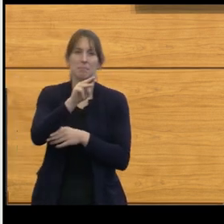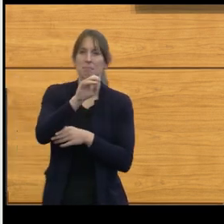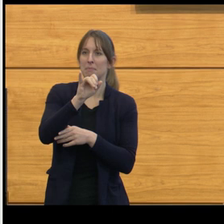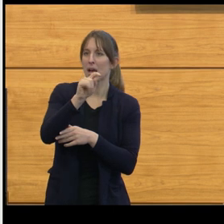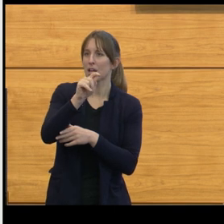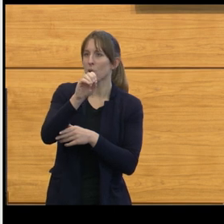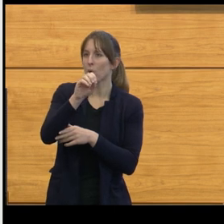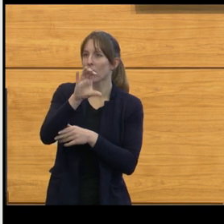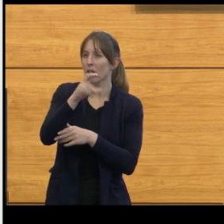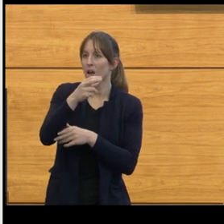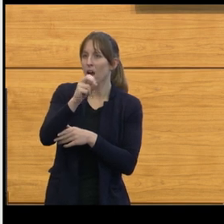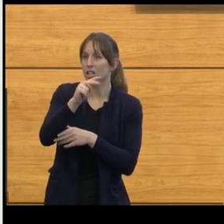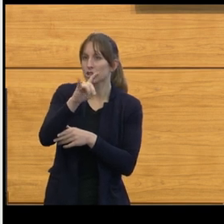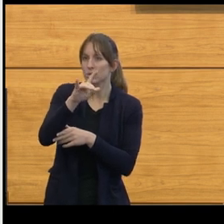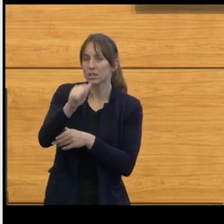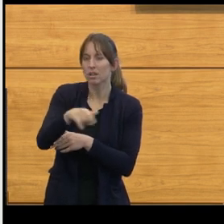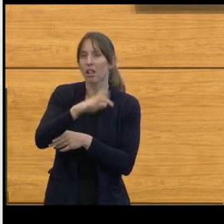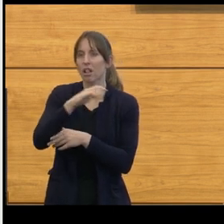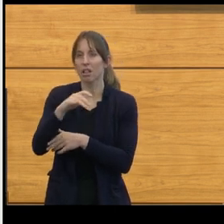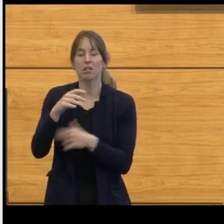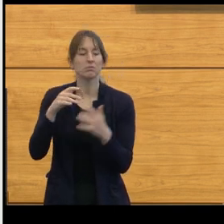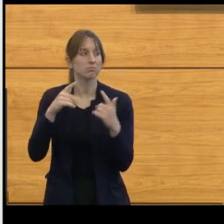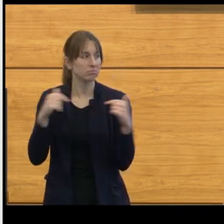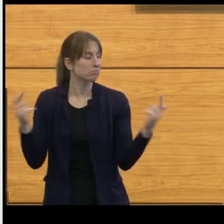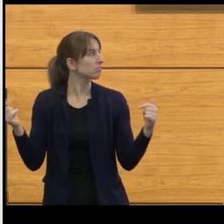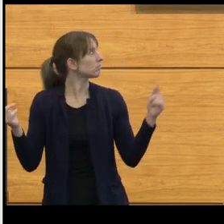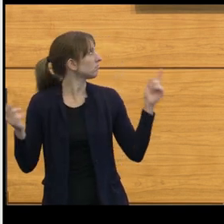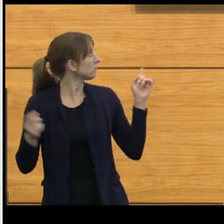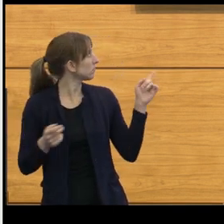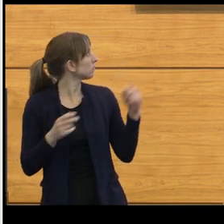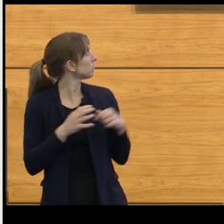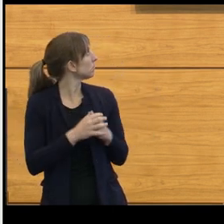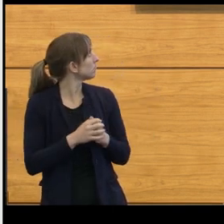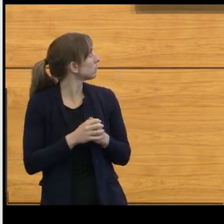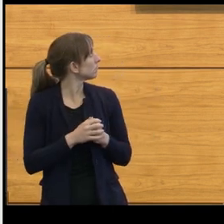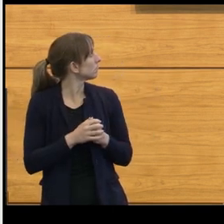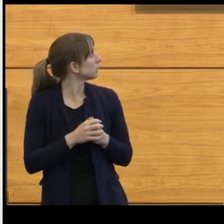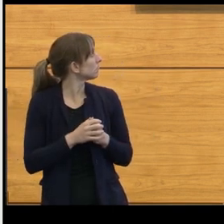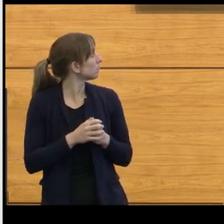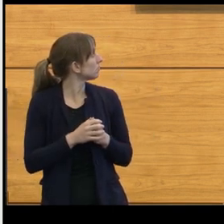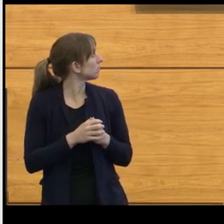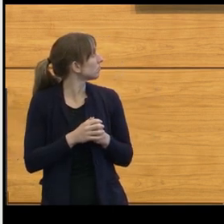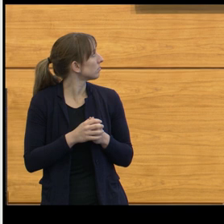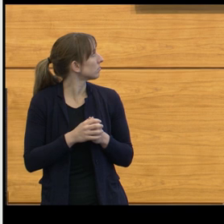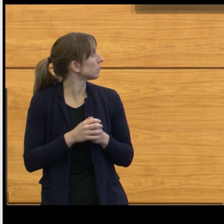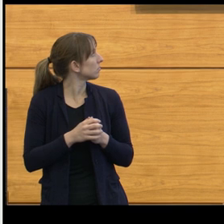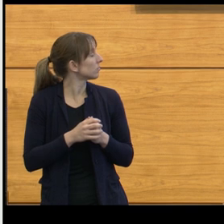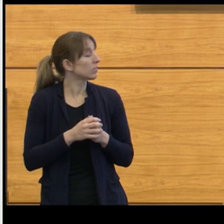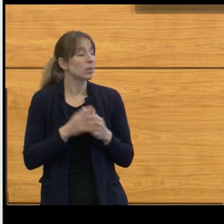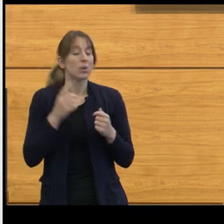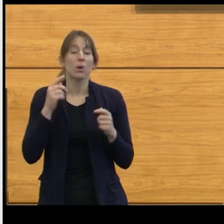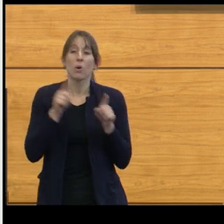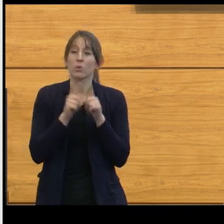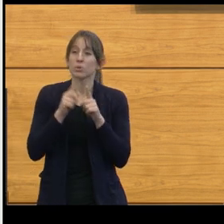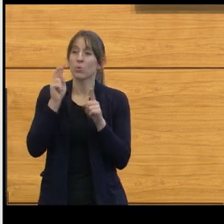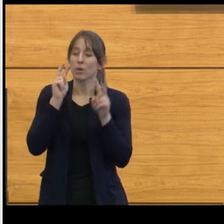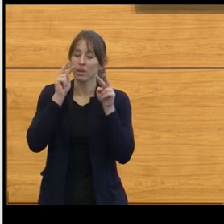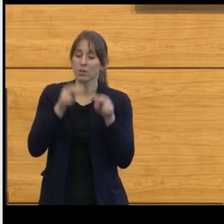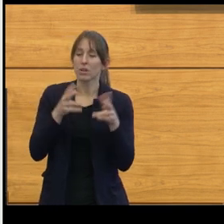We know that medulloblastomas also had an important aspect of outcome looking at staging, whether there was evidence